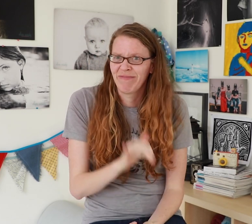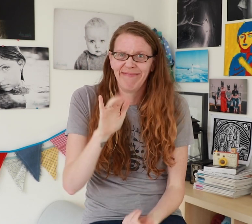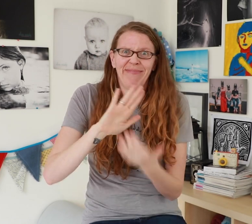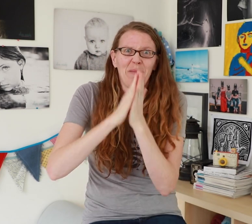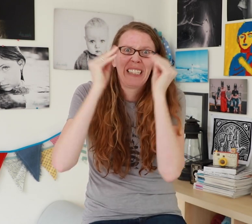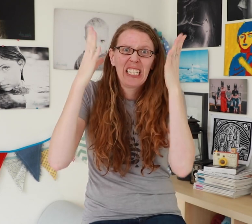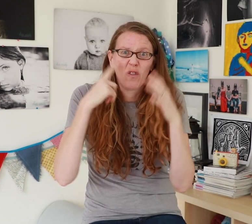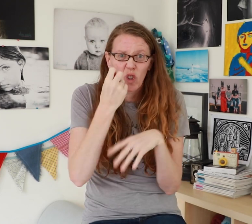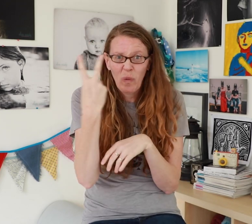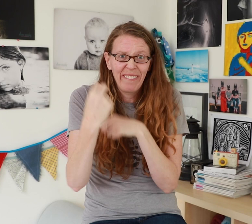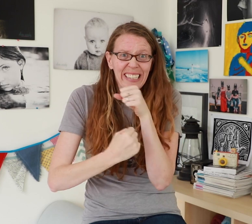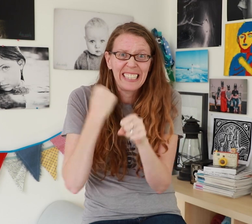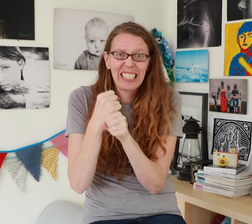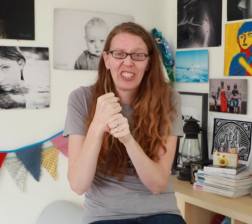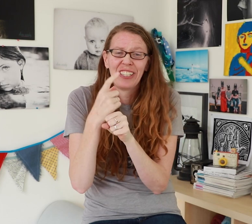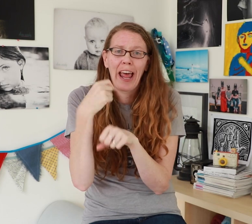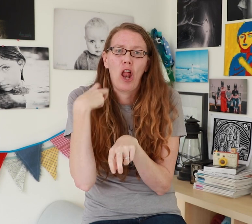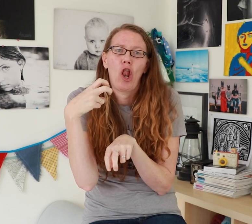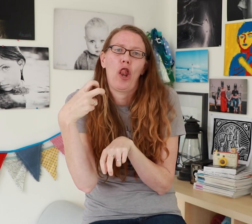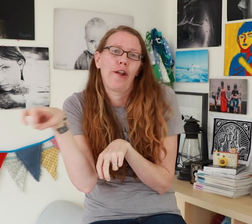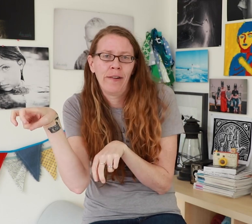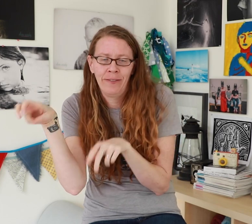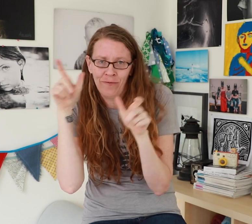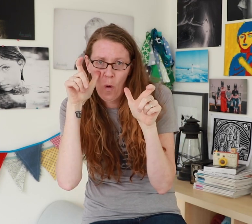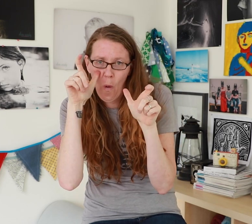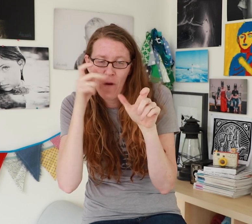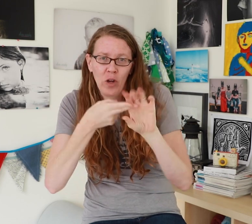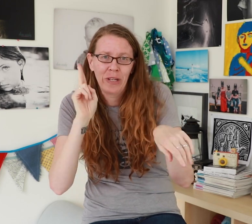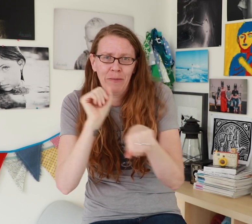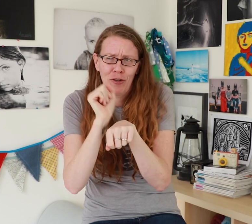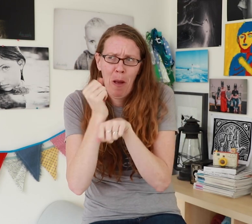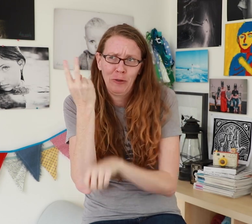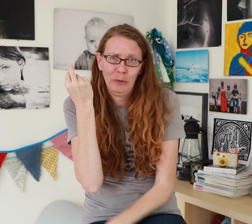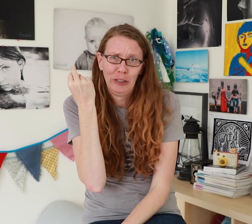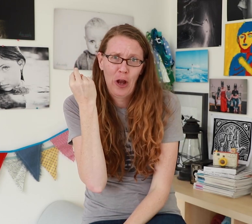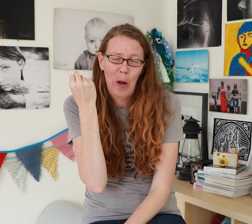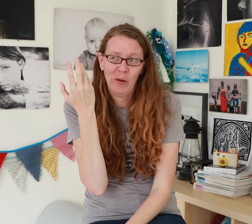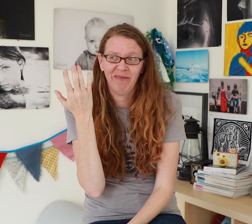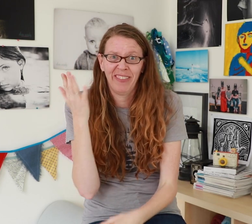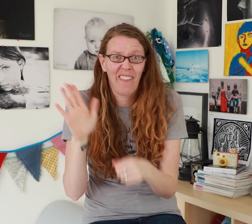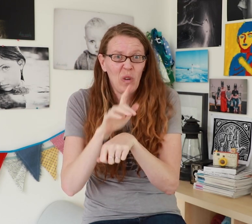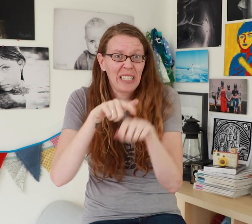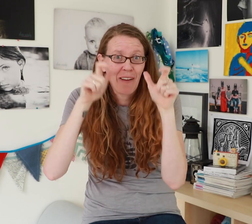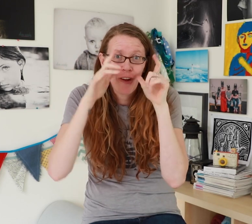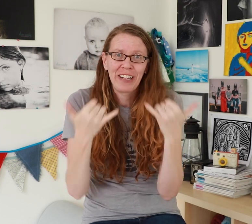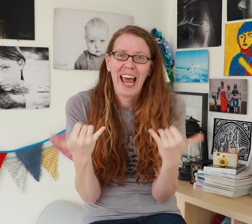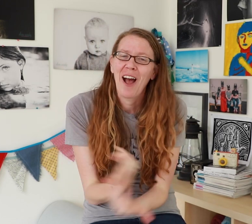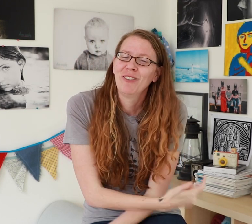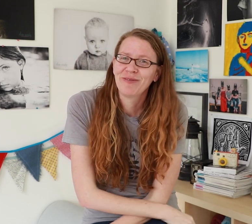I became a teacher for 12 years before I shifted to photography. I quit my teaching job two years ago and I’m a full-time photographer now!